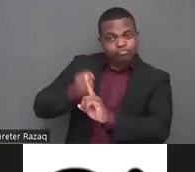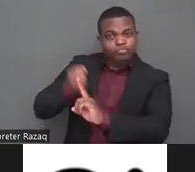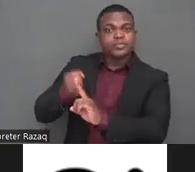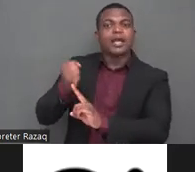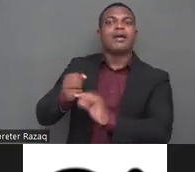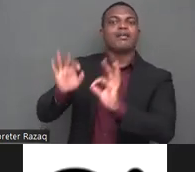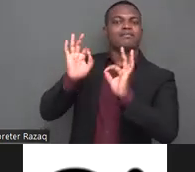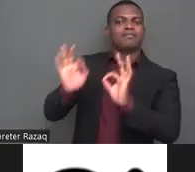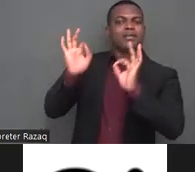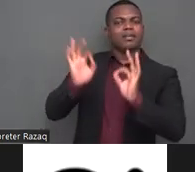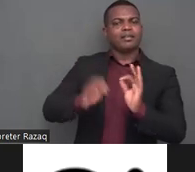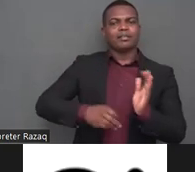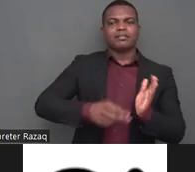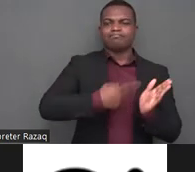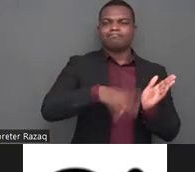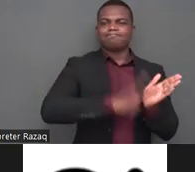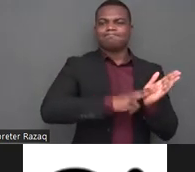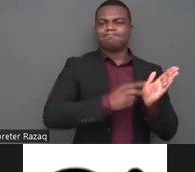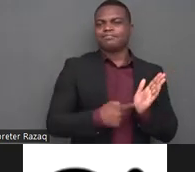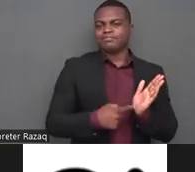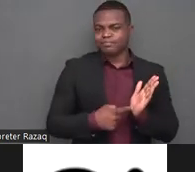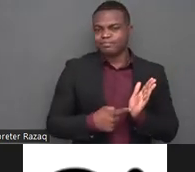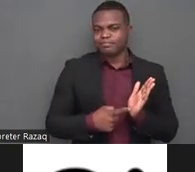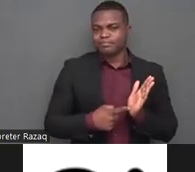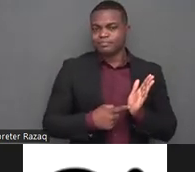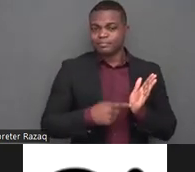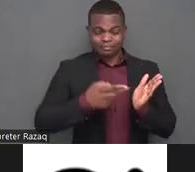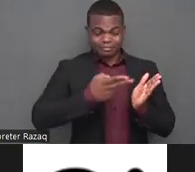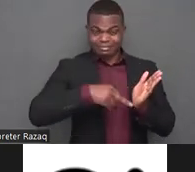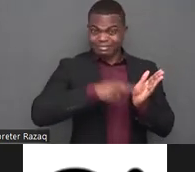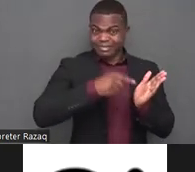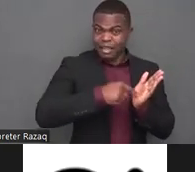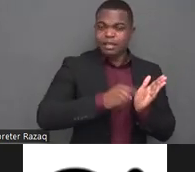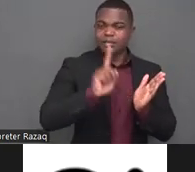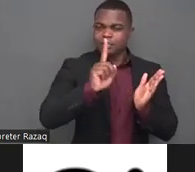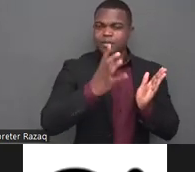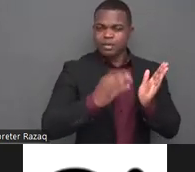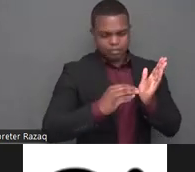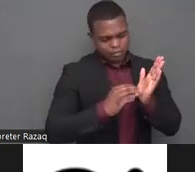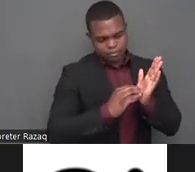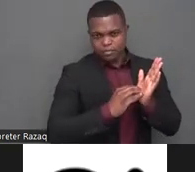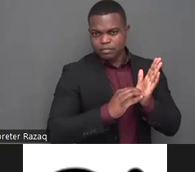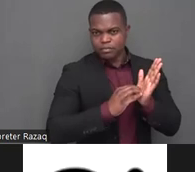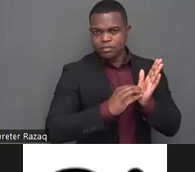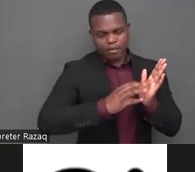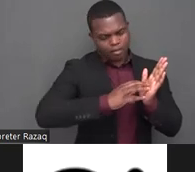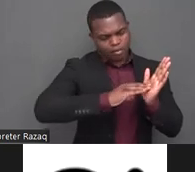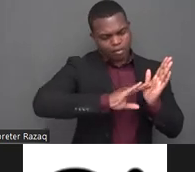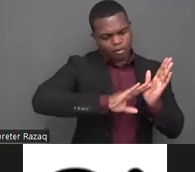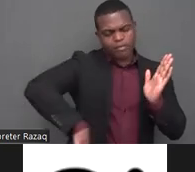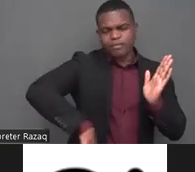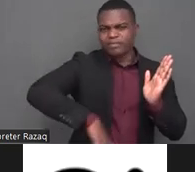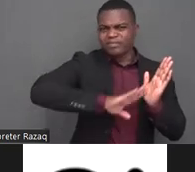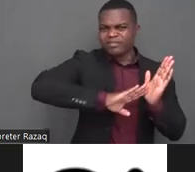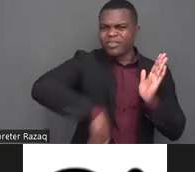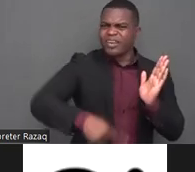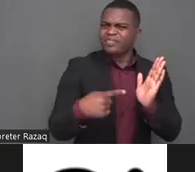the uh the sorry the drop is uh i mean the article uh inside of the draft uh i mean the bill of the